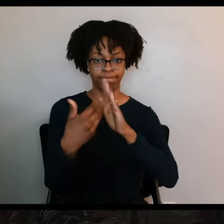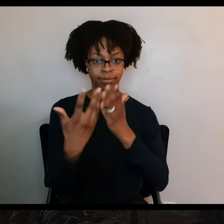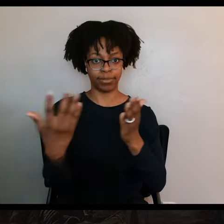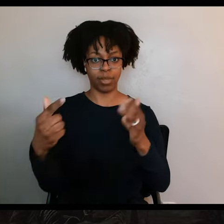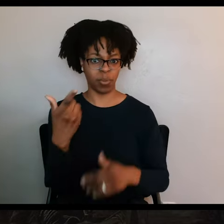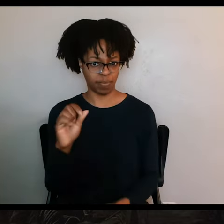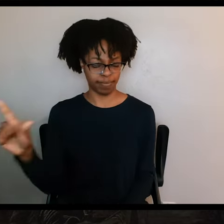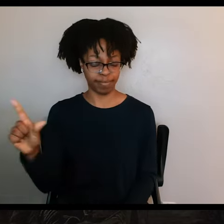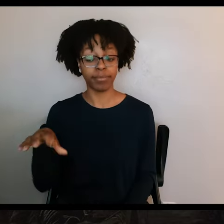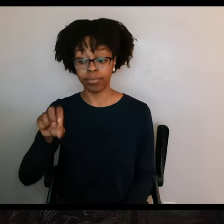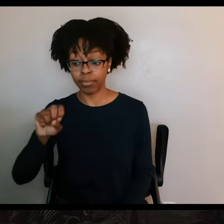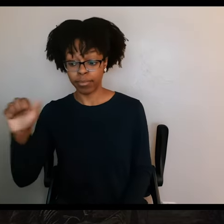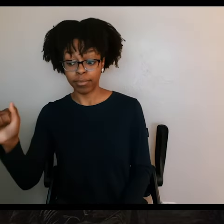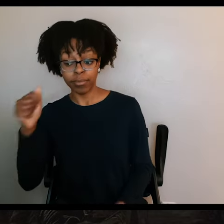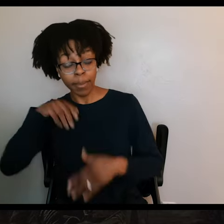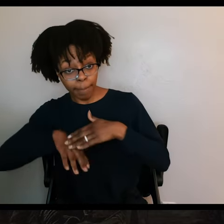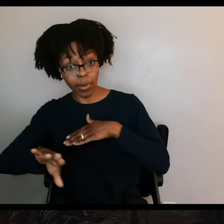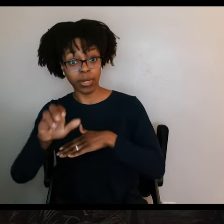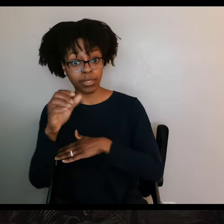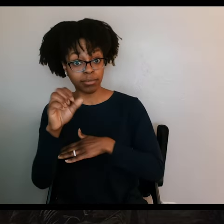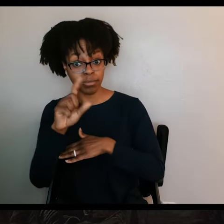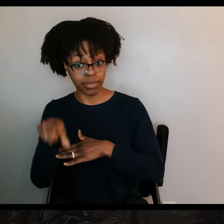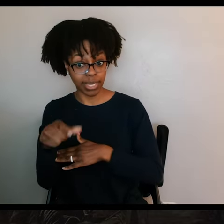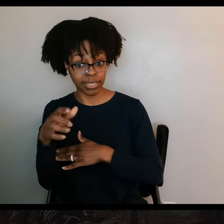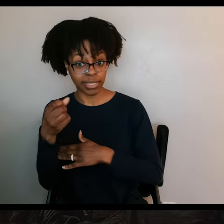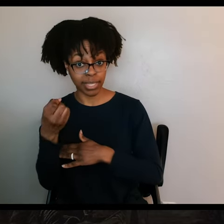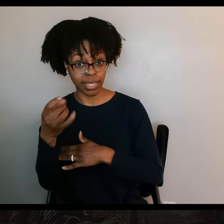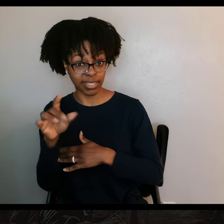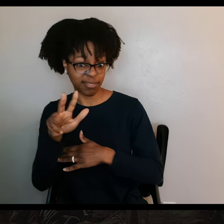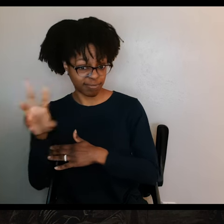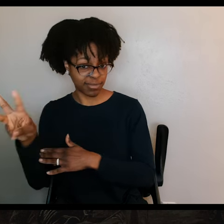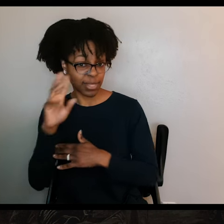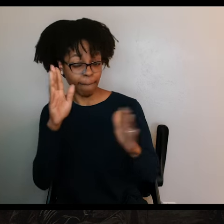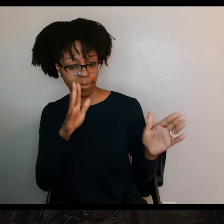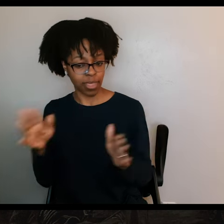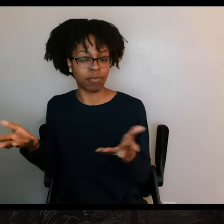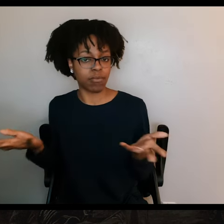When Santa Anna marched into Texas in early 1836, he had planned two lines of attack.